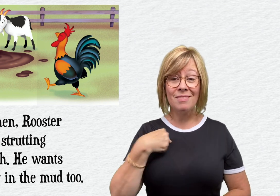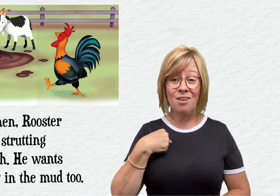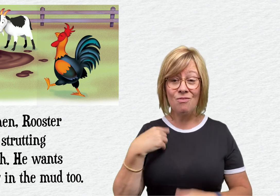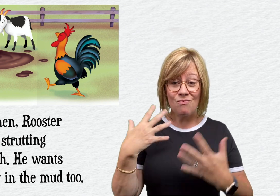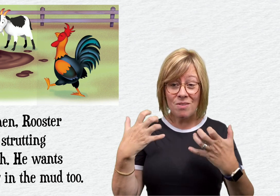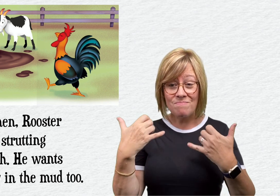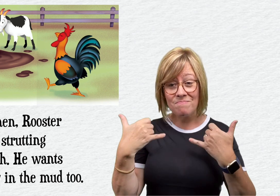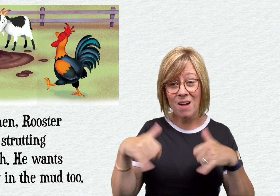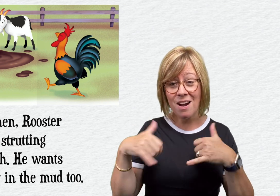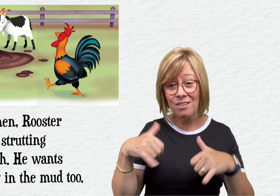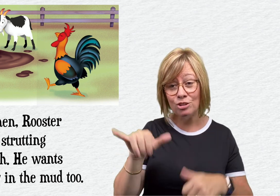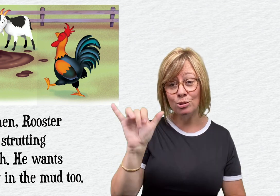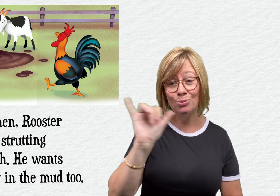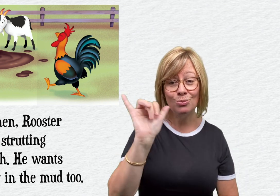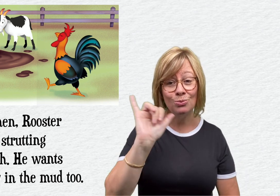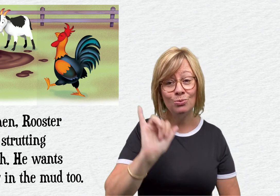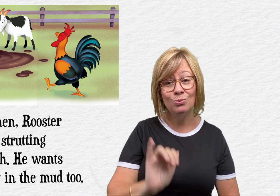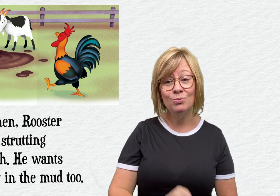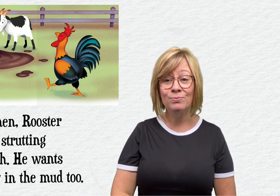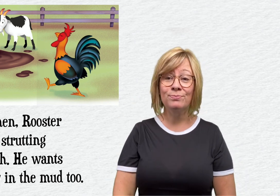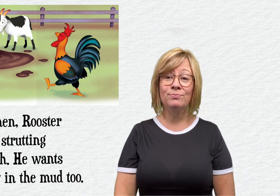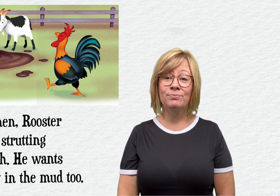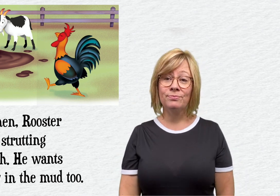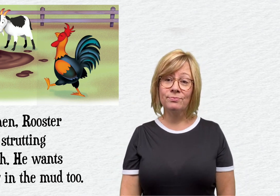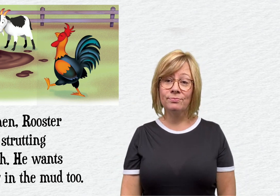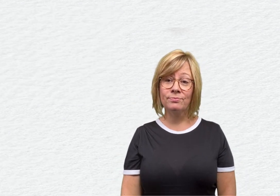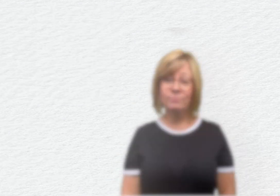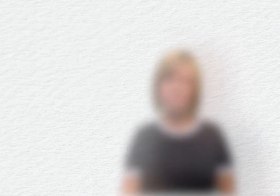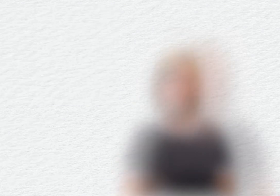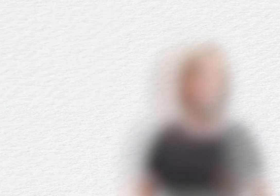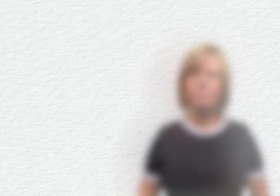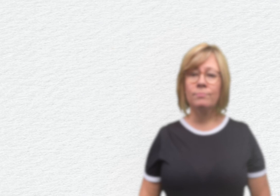He wants to play in the mud too.